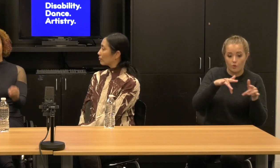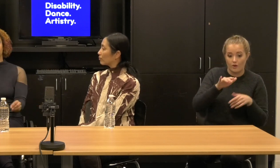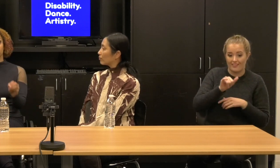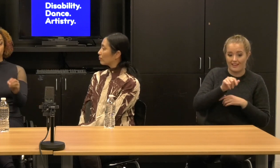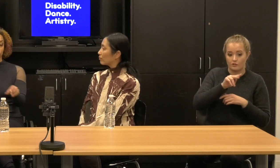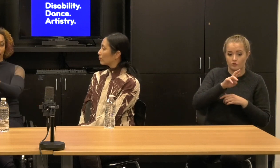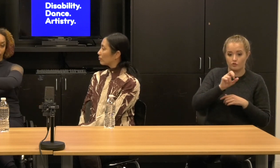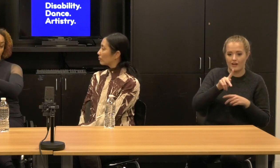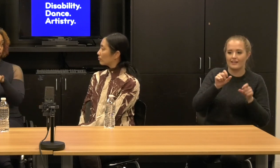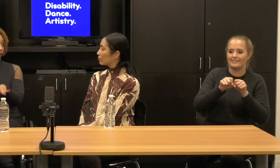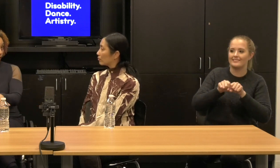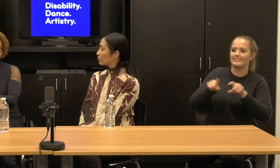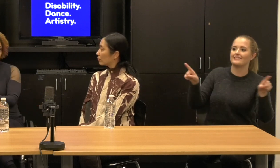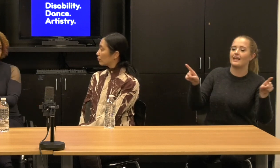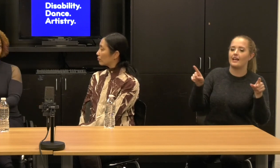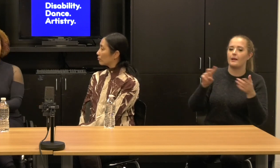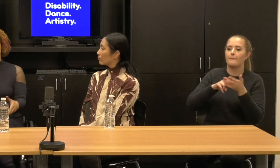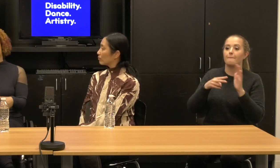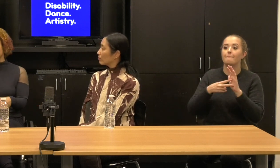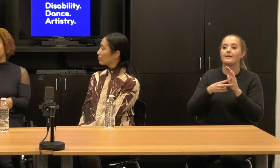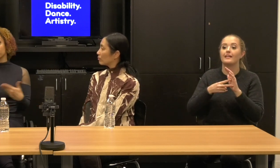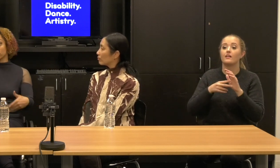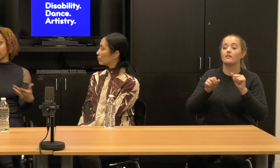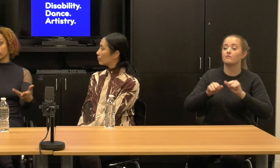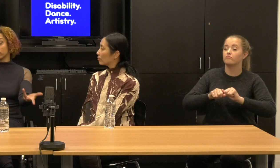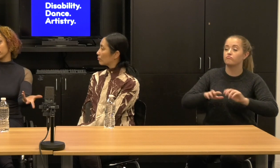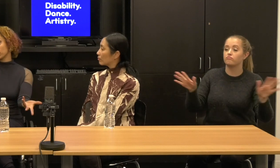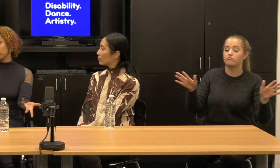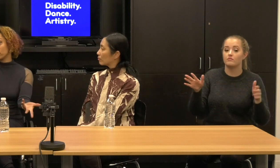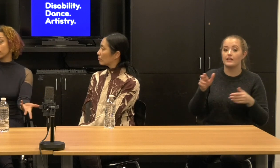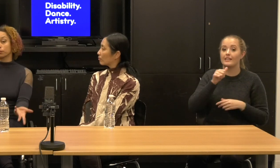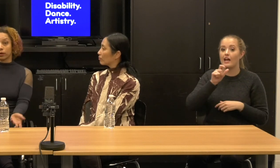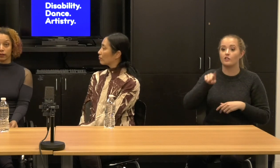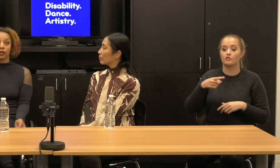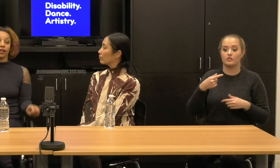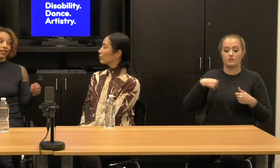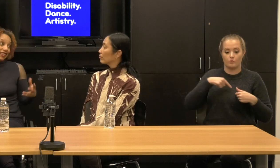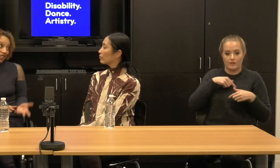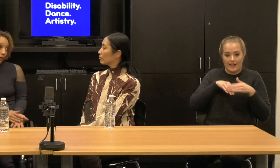So it is not just access for us, it's access for the rest of the dance community as well.